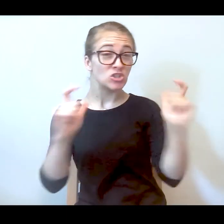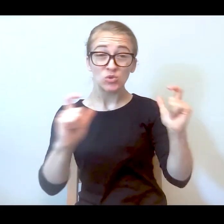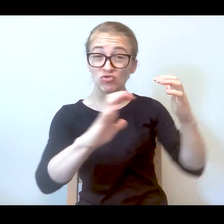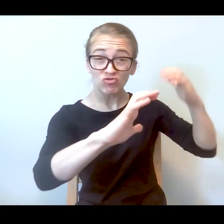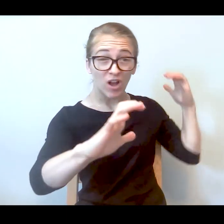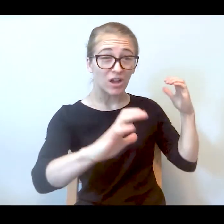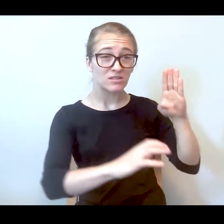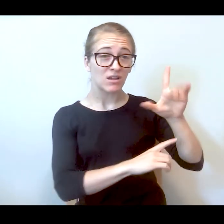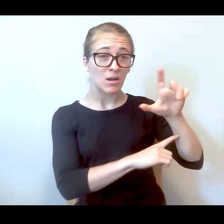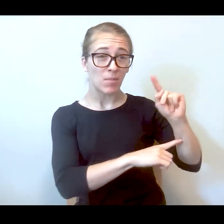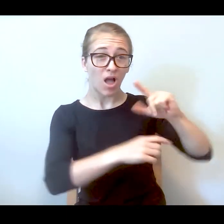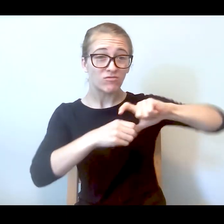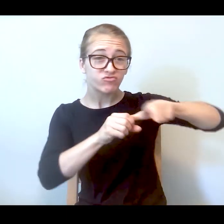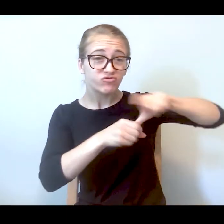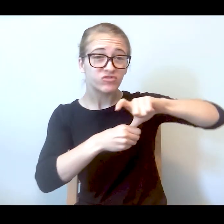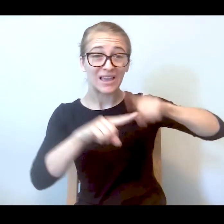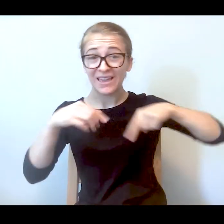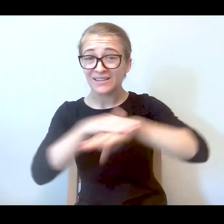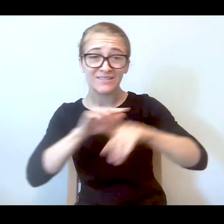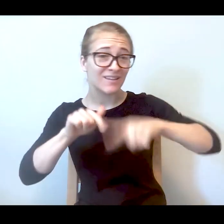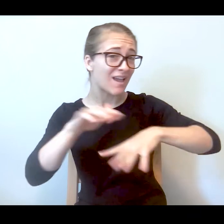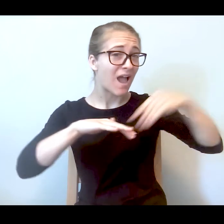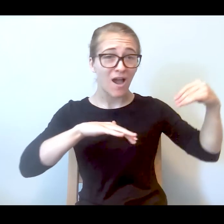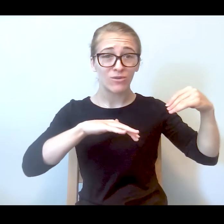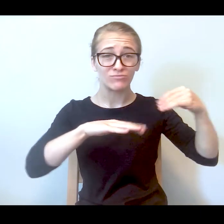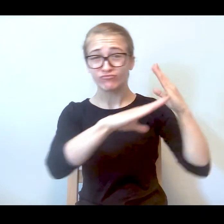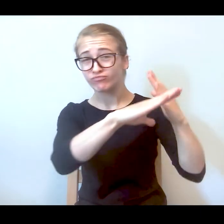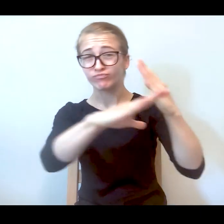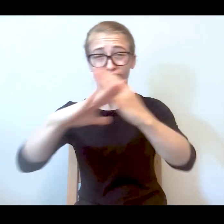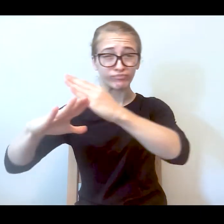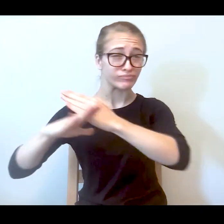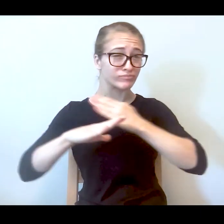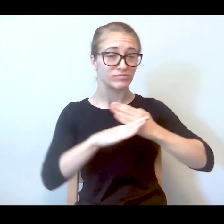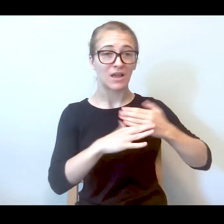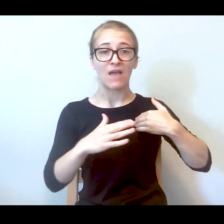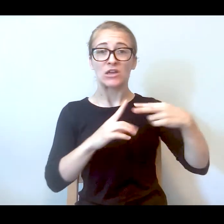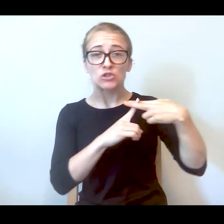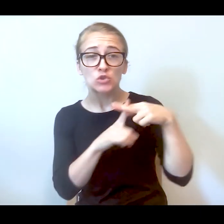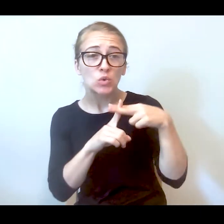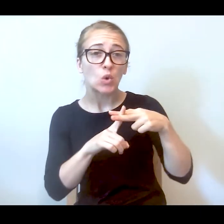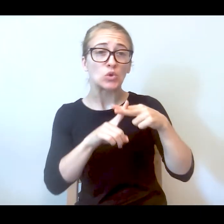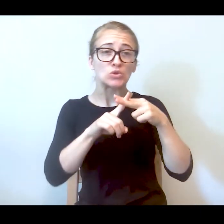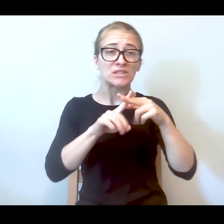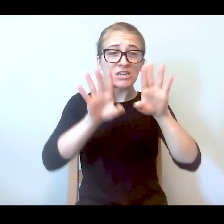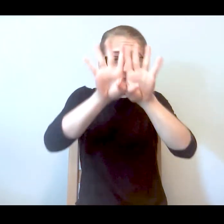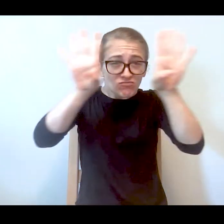blocked off, they came with shields and tools and they came and the sergeant said to them, move her,